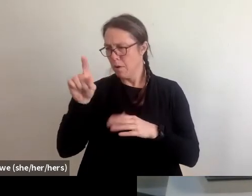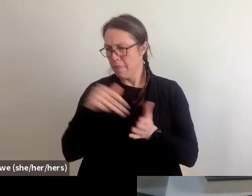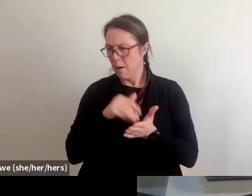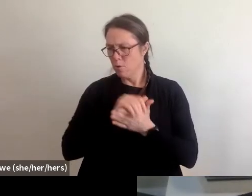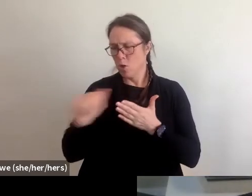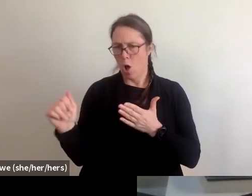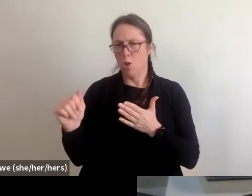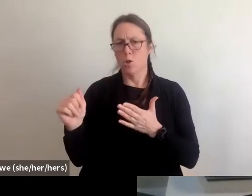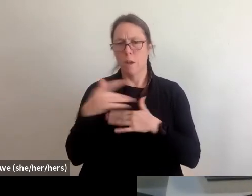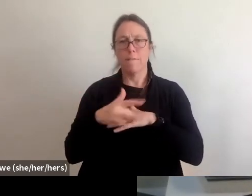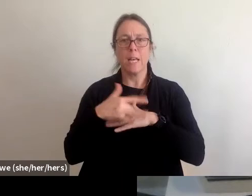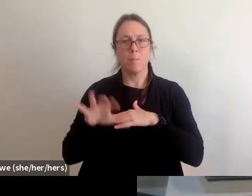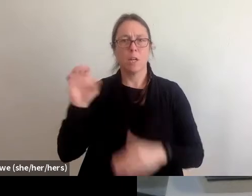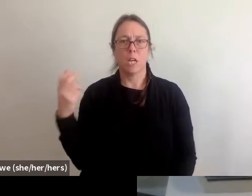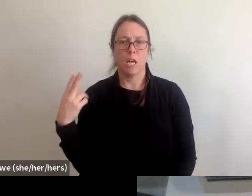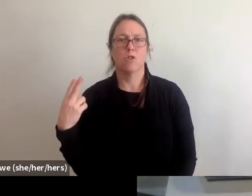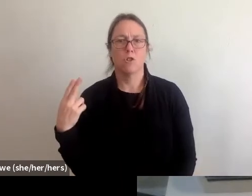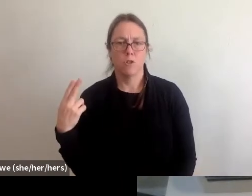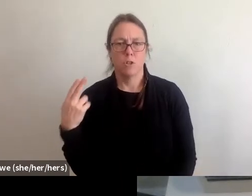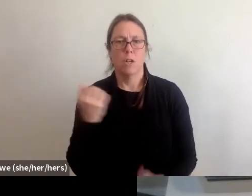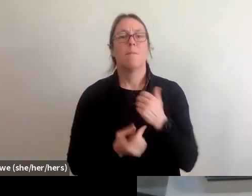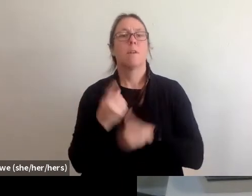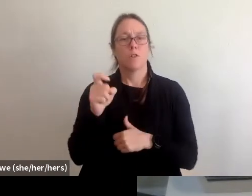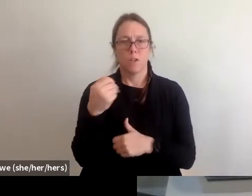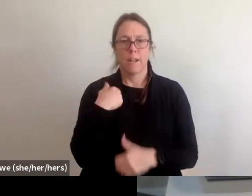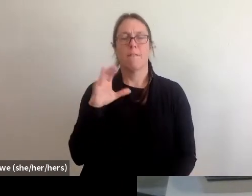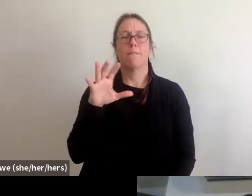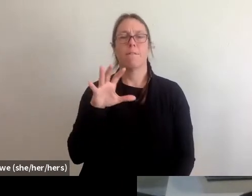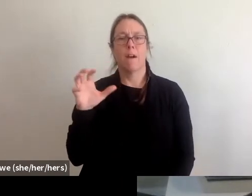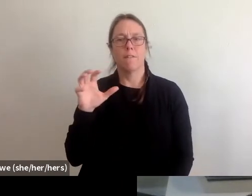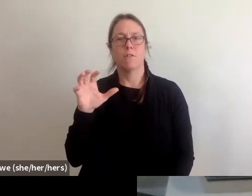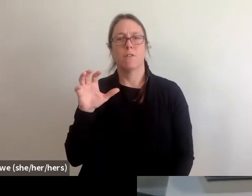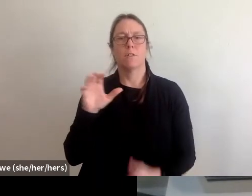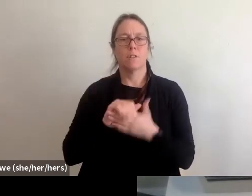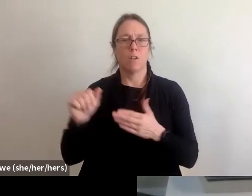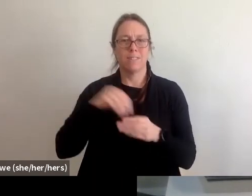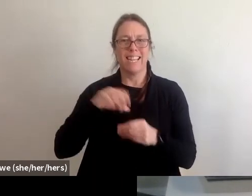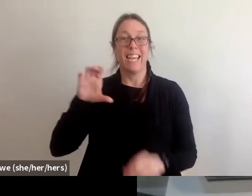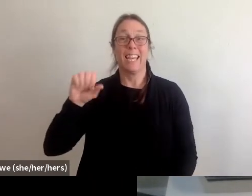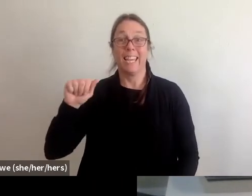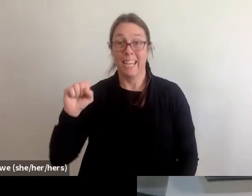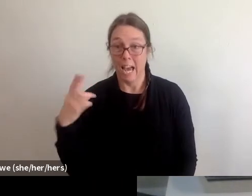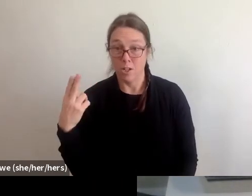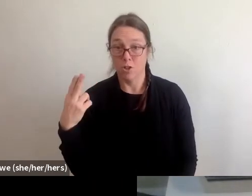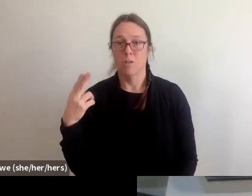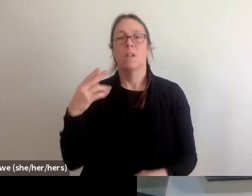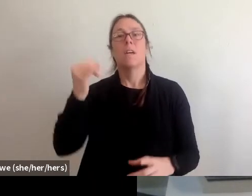Every household having $500 in cash in their home somewhere in case of a disaster at some point.